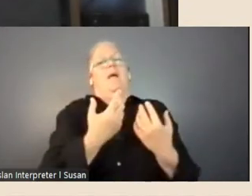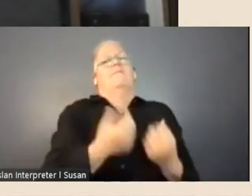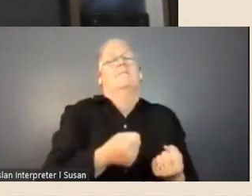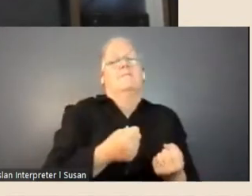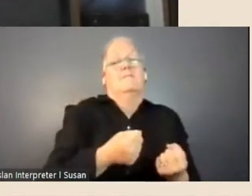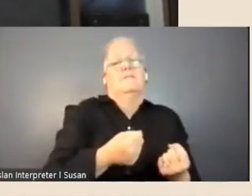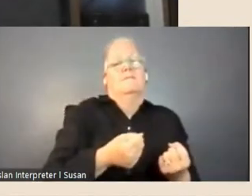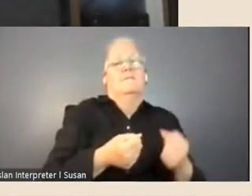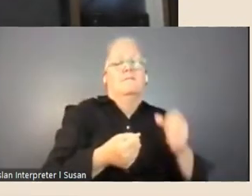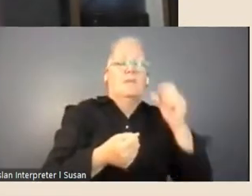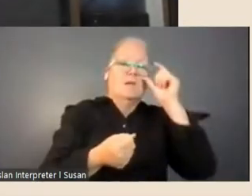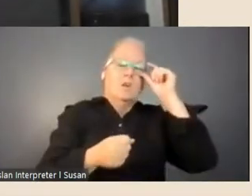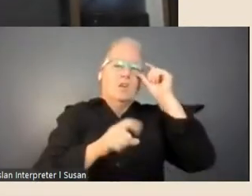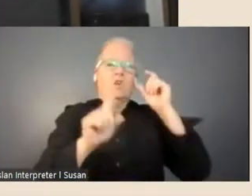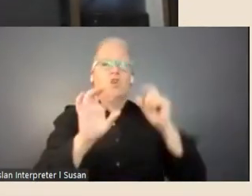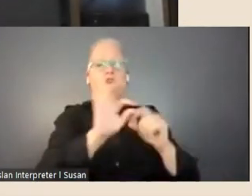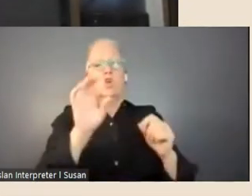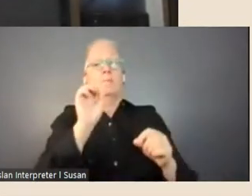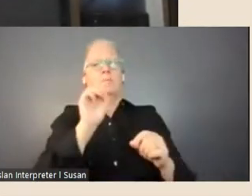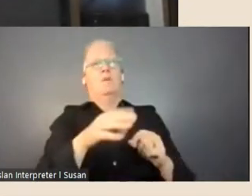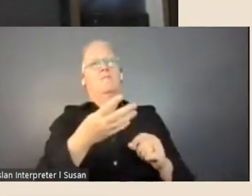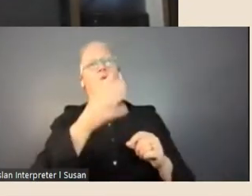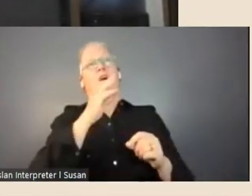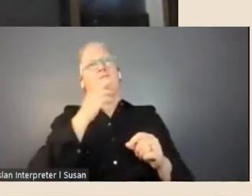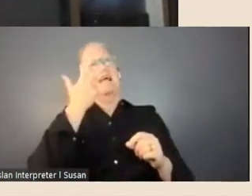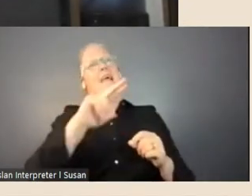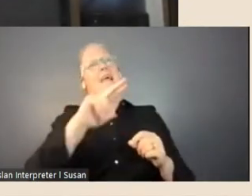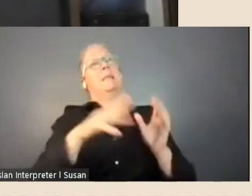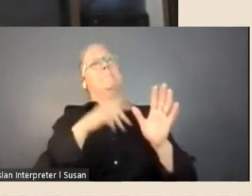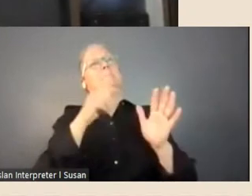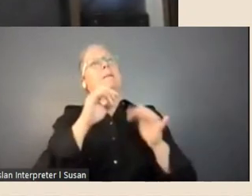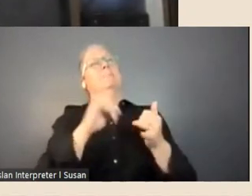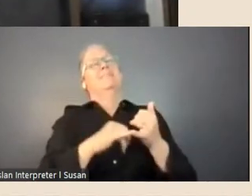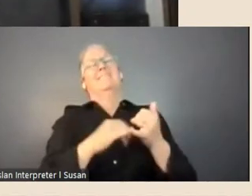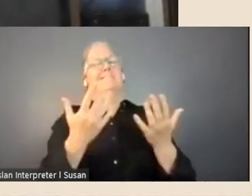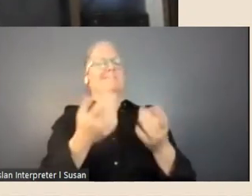listing the 480 maps that sit in that category. Tim did you want to add something there?